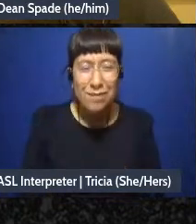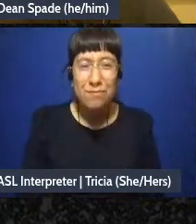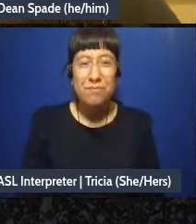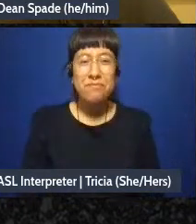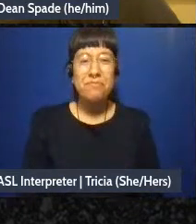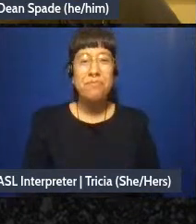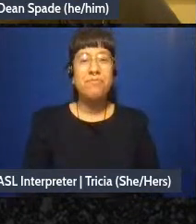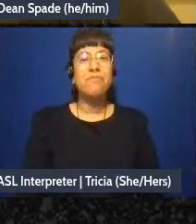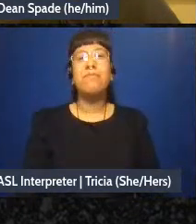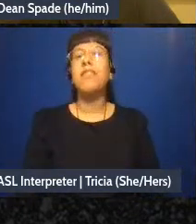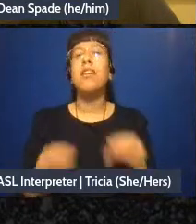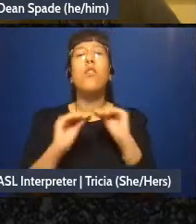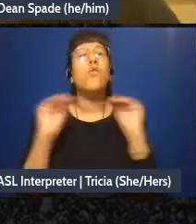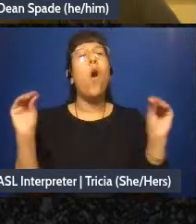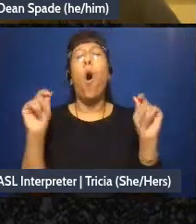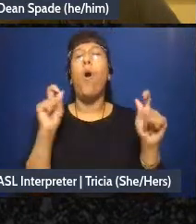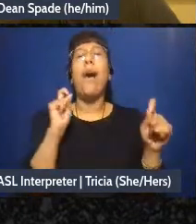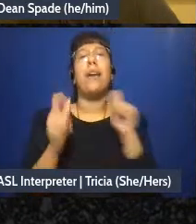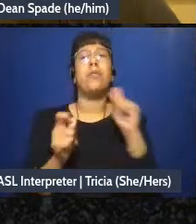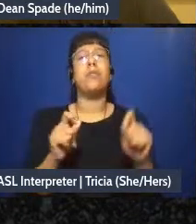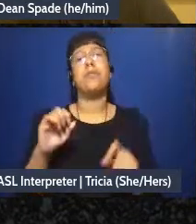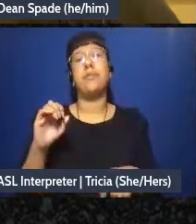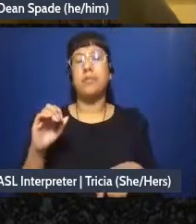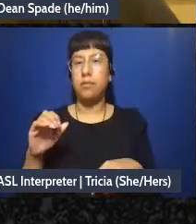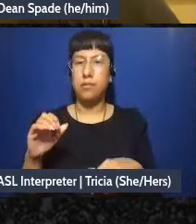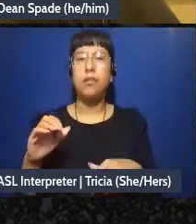no editorializing, taking stack - we'll talk about stack-